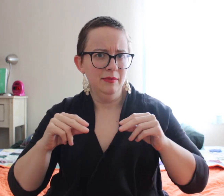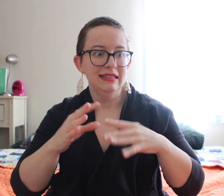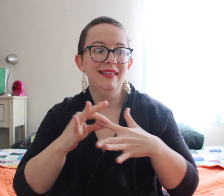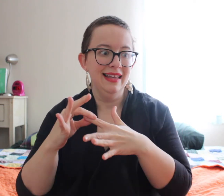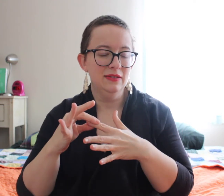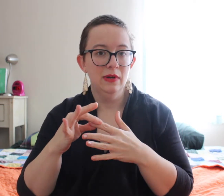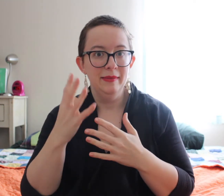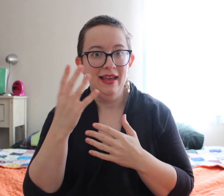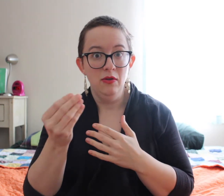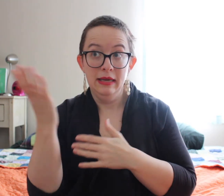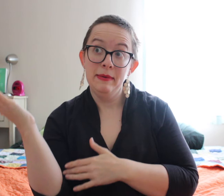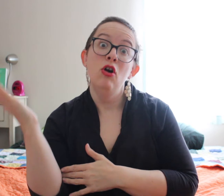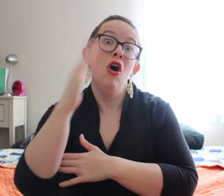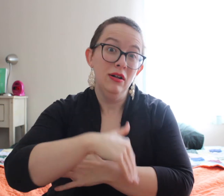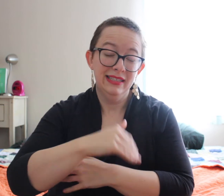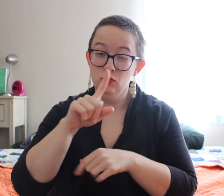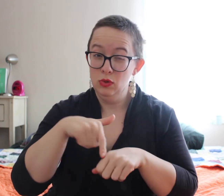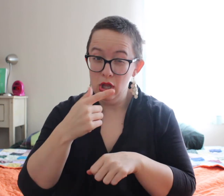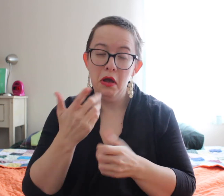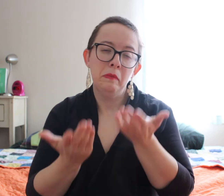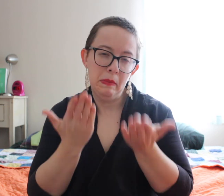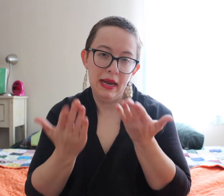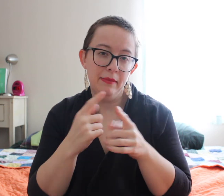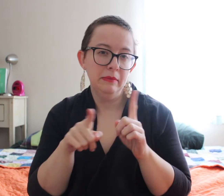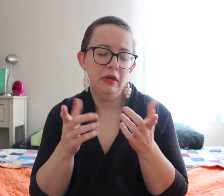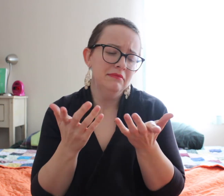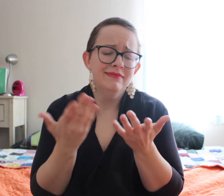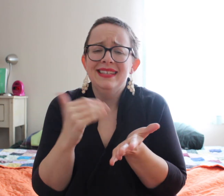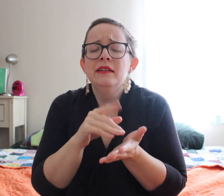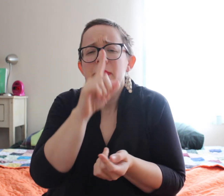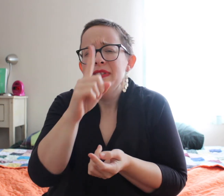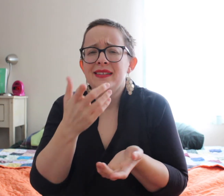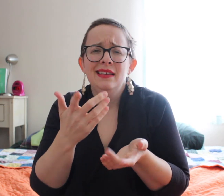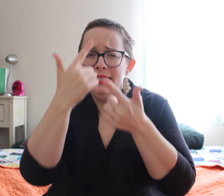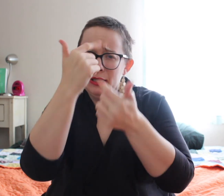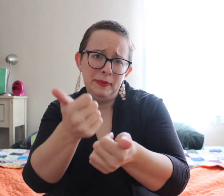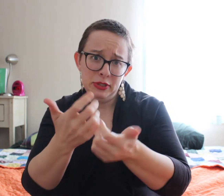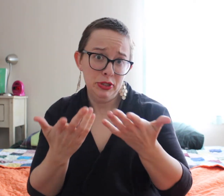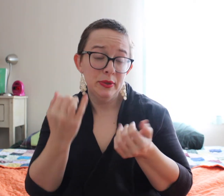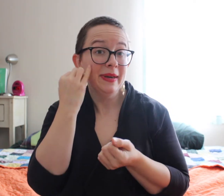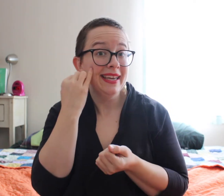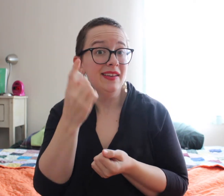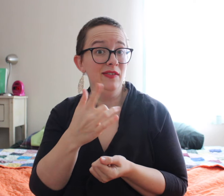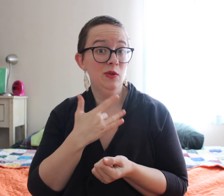typically will bring my cloth diapers unless maybe we're gonna be out all day long and it's just too long. But it really depends.